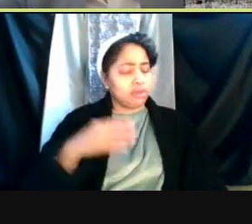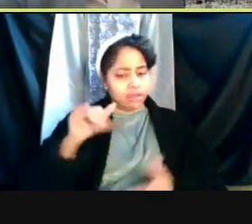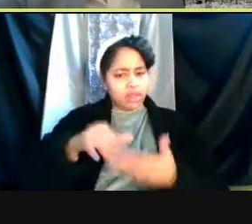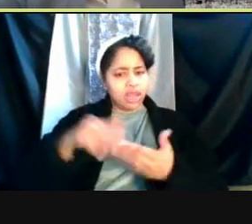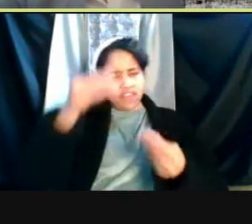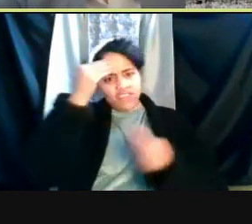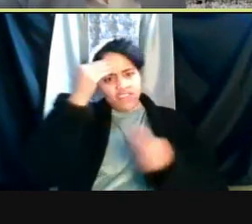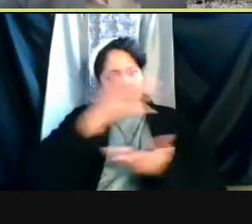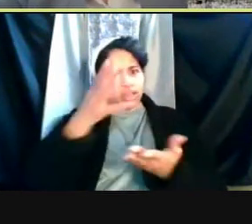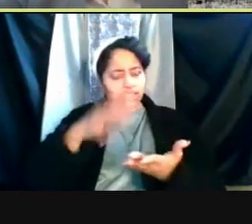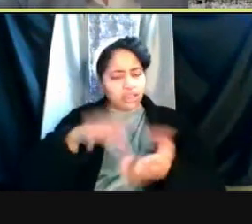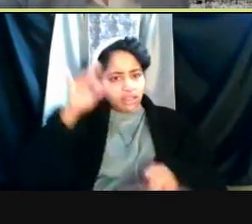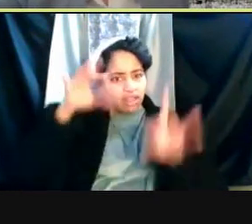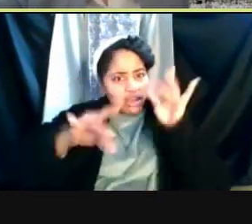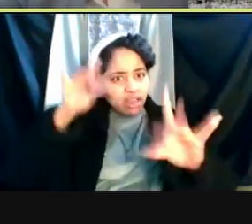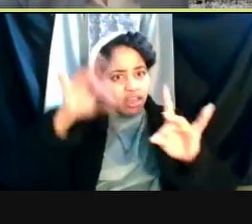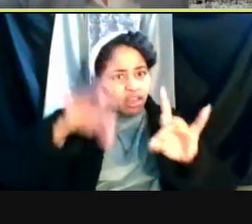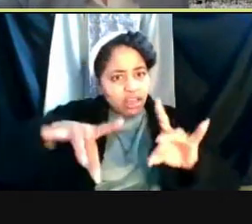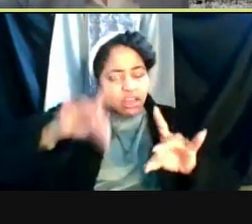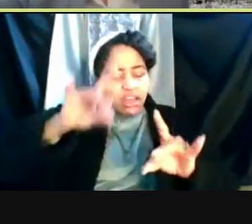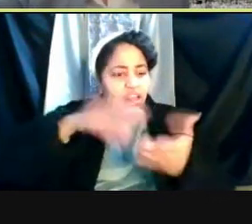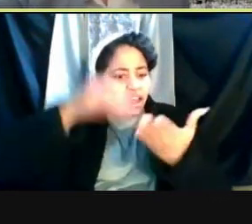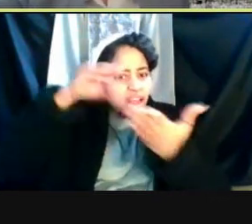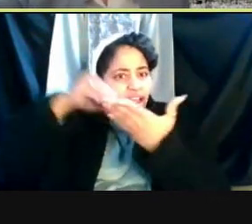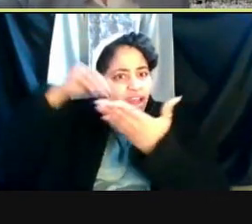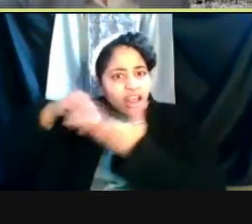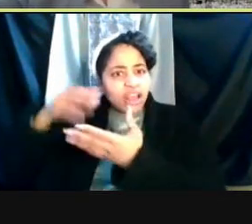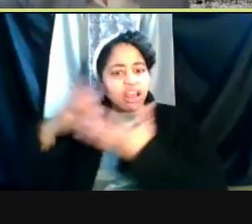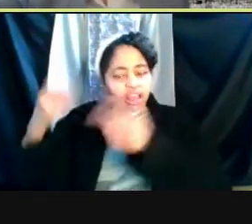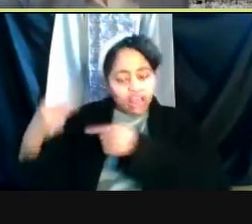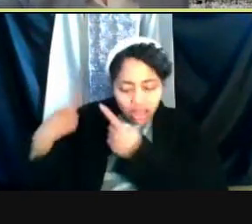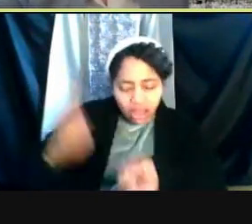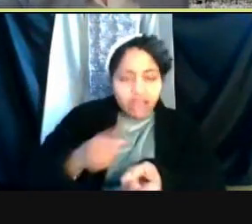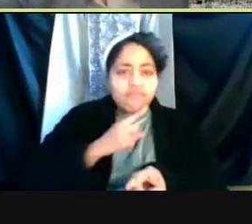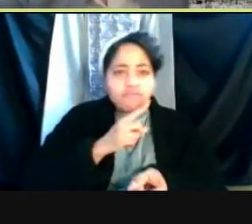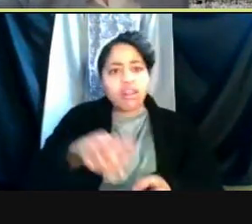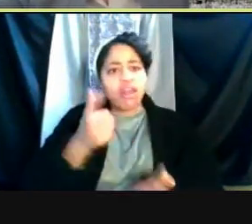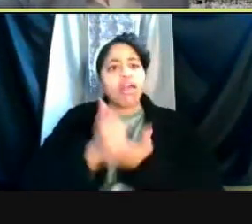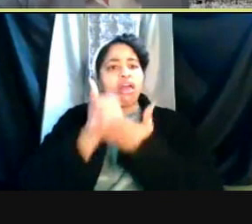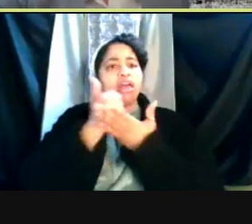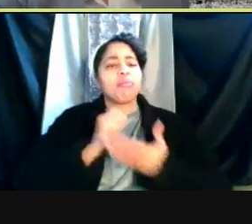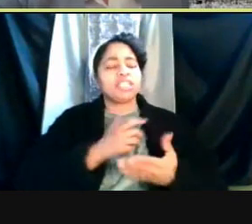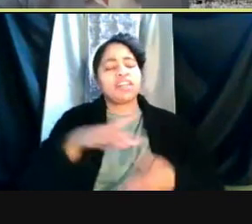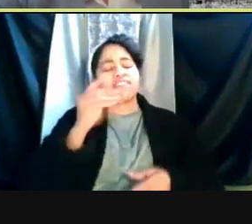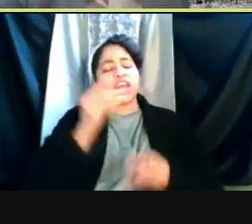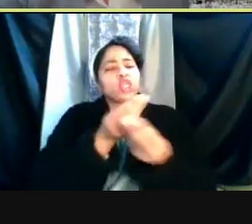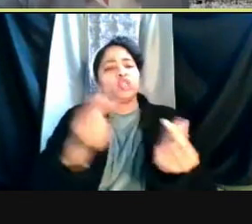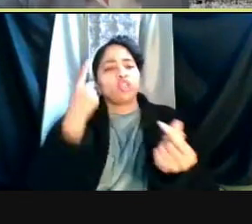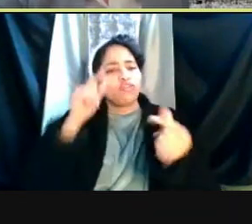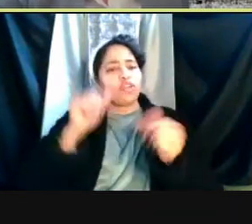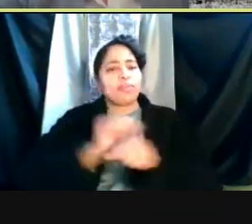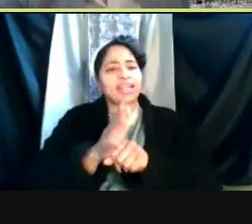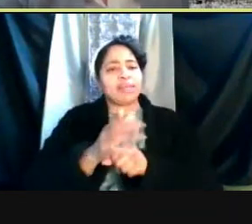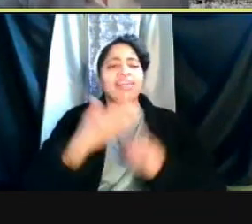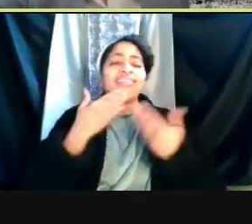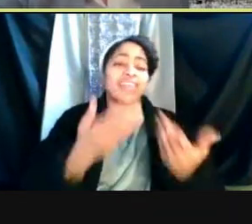and the countless discoveries to come will be instrumental in helping us to find solutions to the pandemic. Thank you, I'd be happy to answer questions.